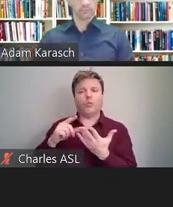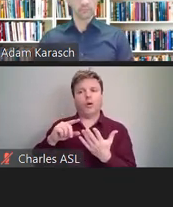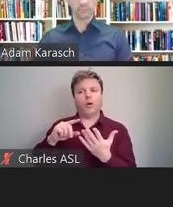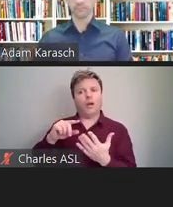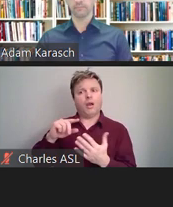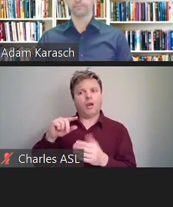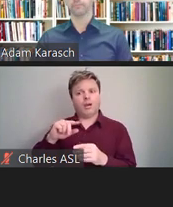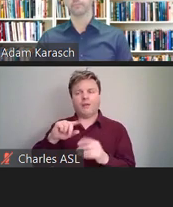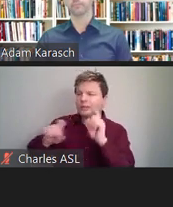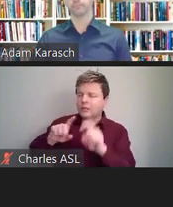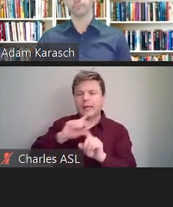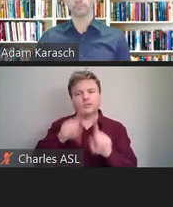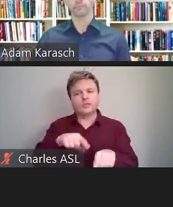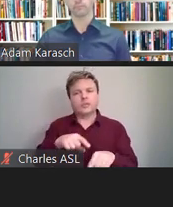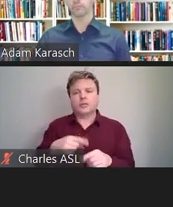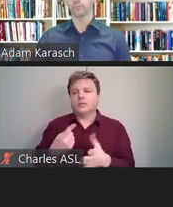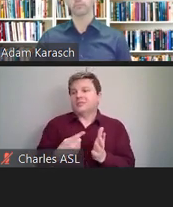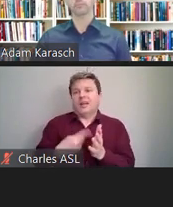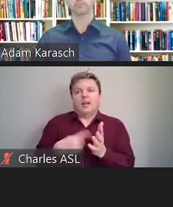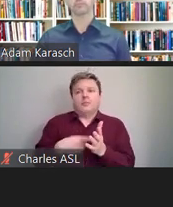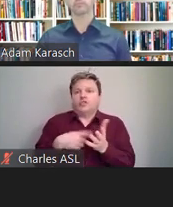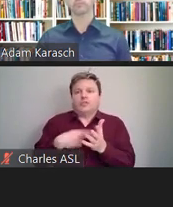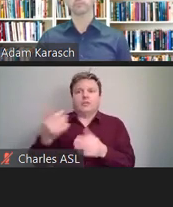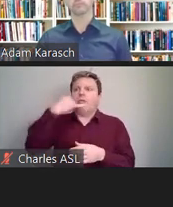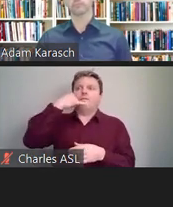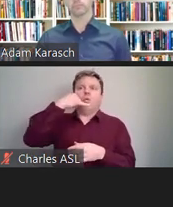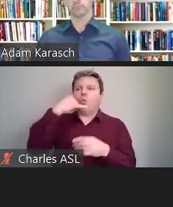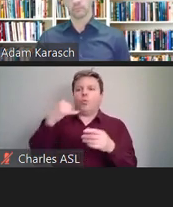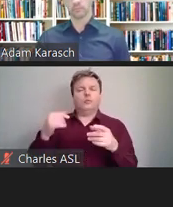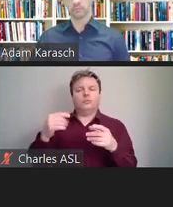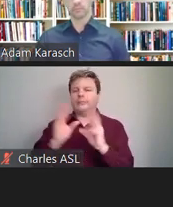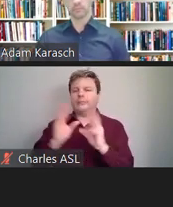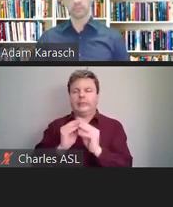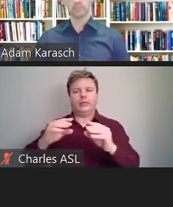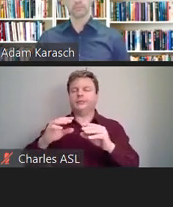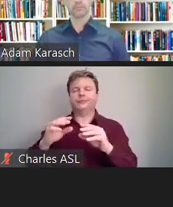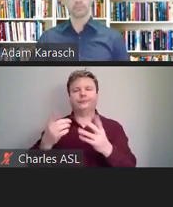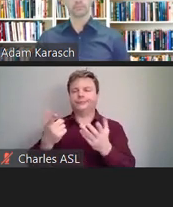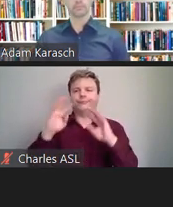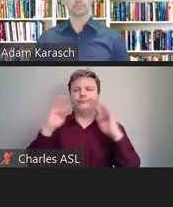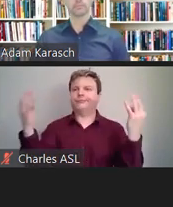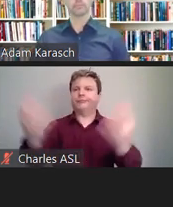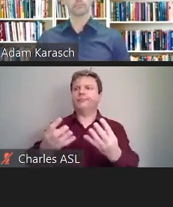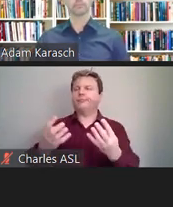and to answer random questions from your HR folks about that.